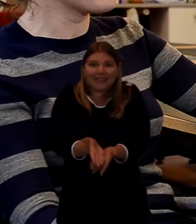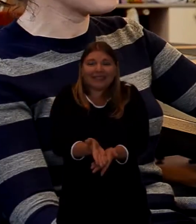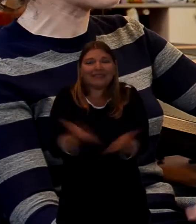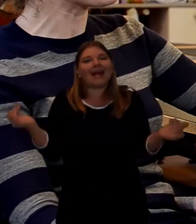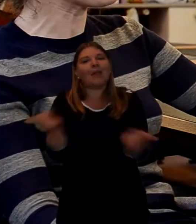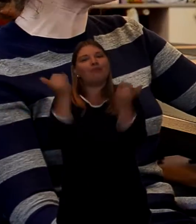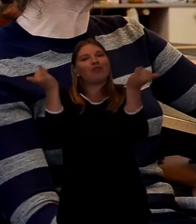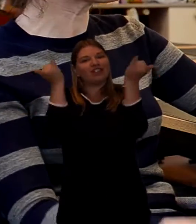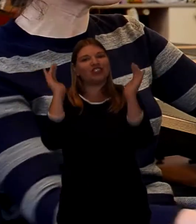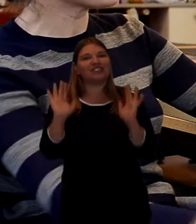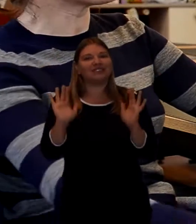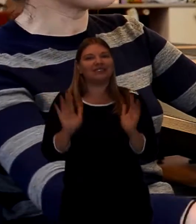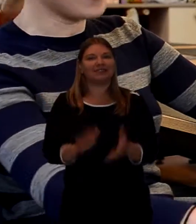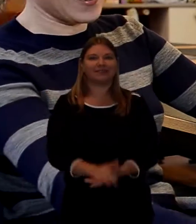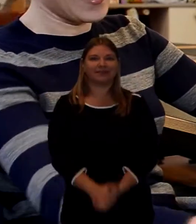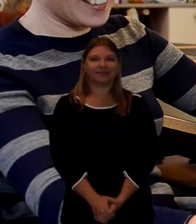Well it is. It's a celebration isn't it?